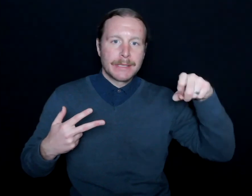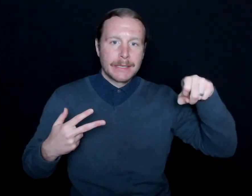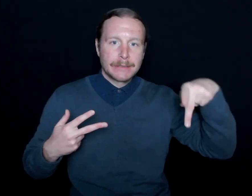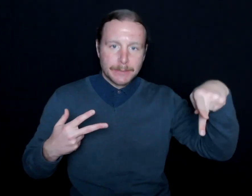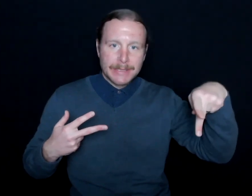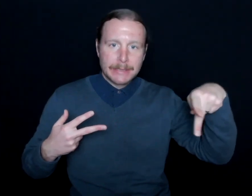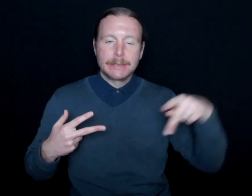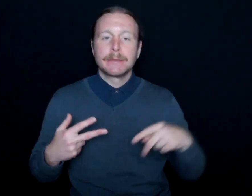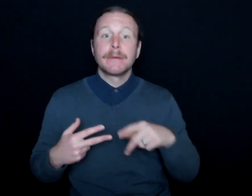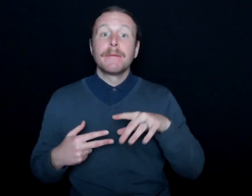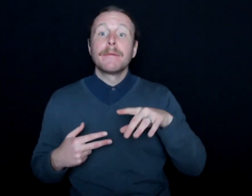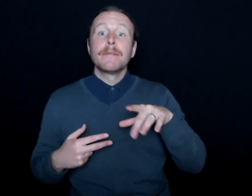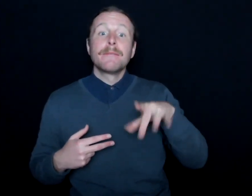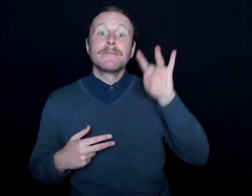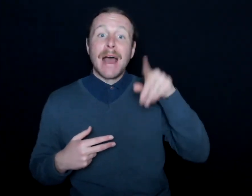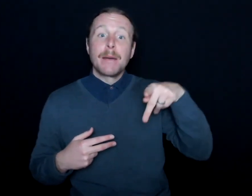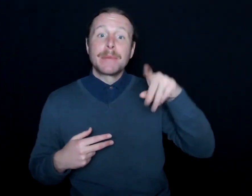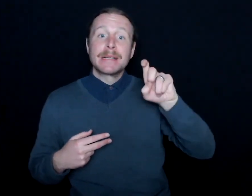You can also find Play-By-Play Sports Interpreting there